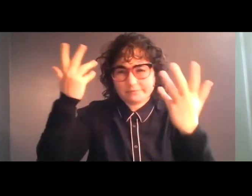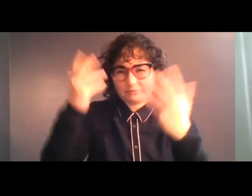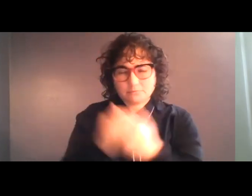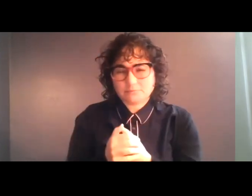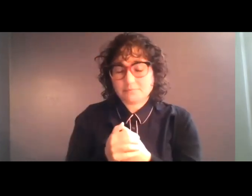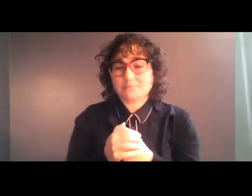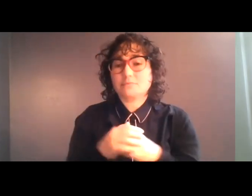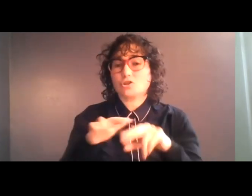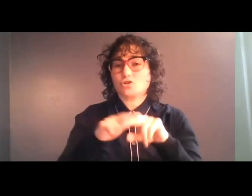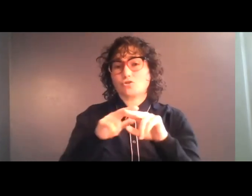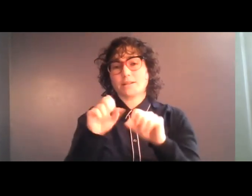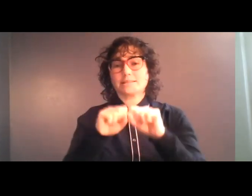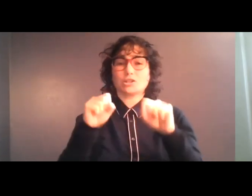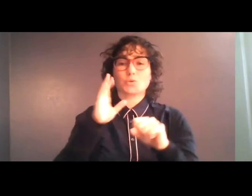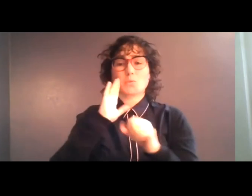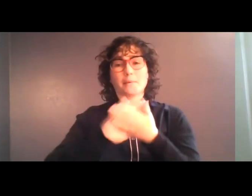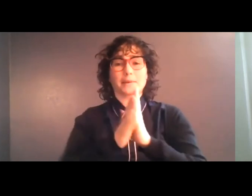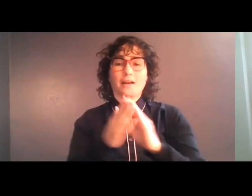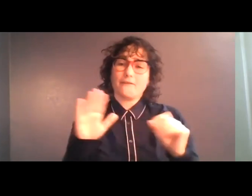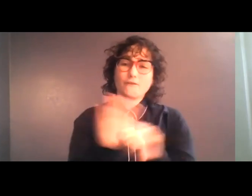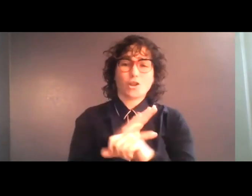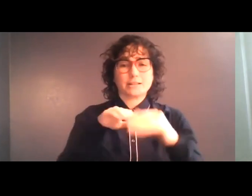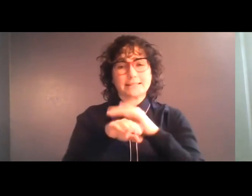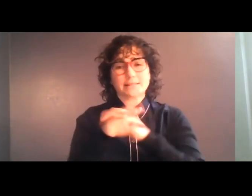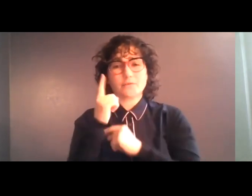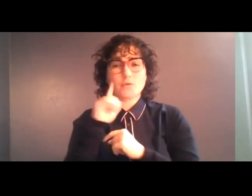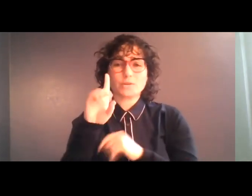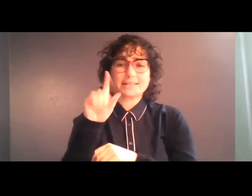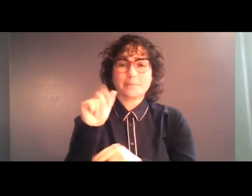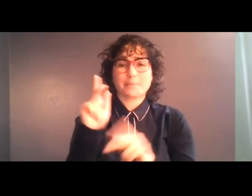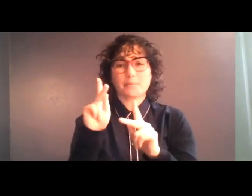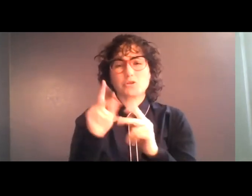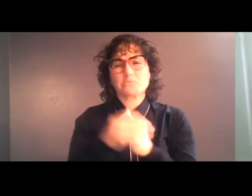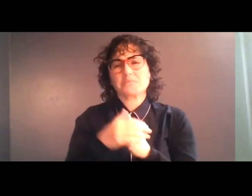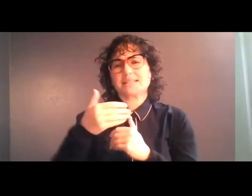Station will be made Fully Accessible for the Disabled in the course of the Next Scheduled